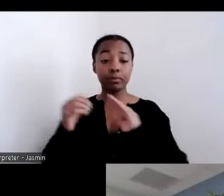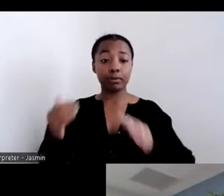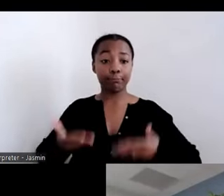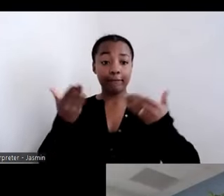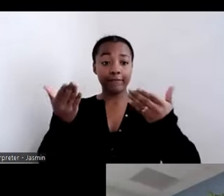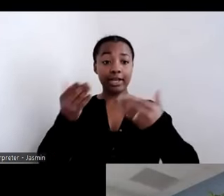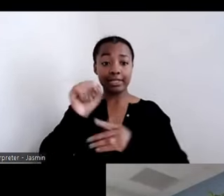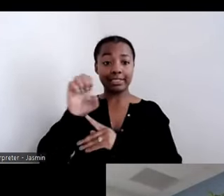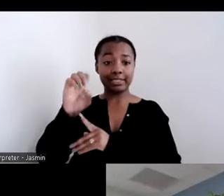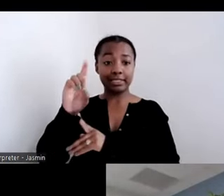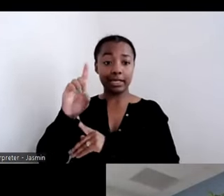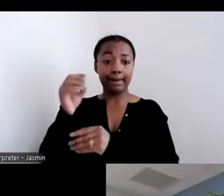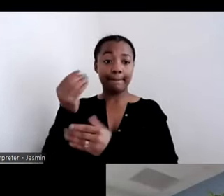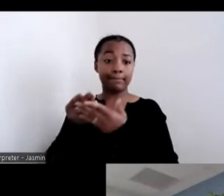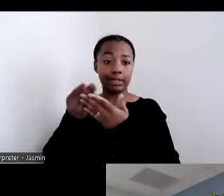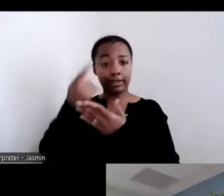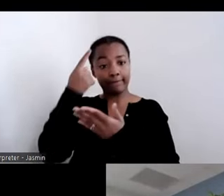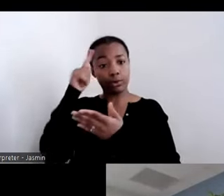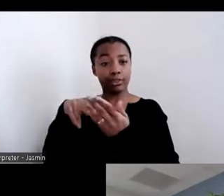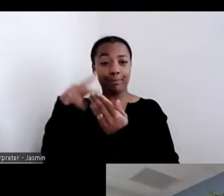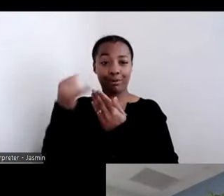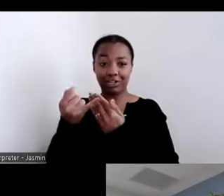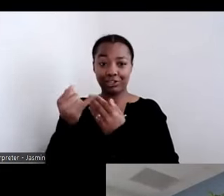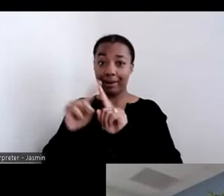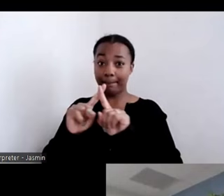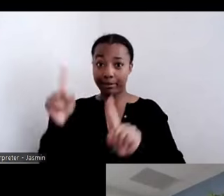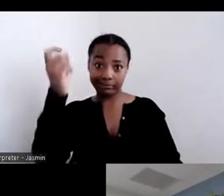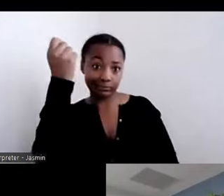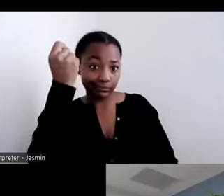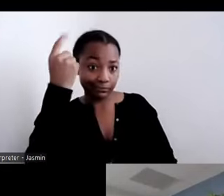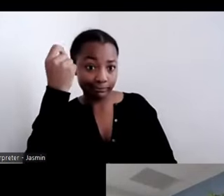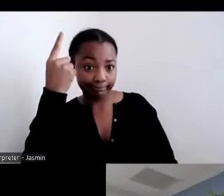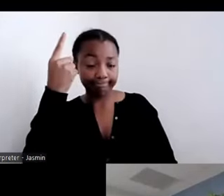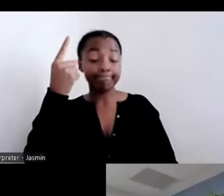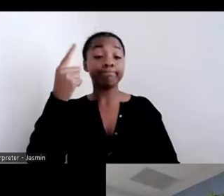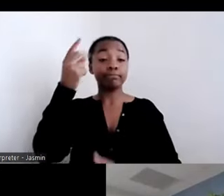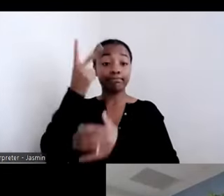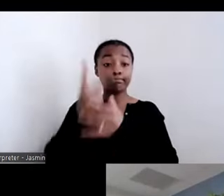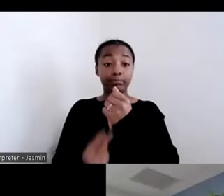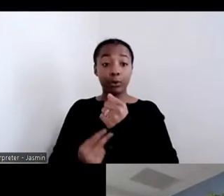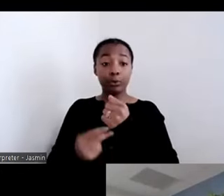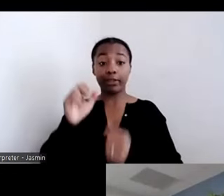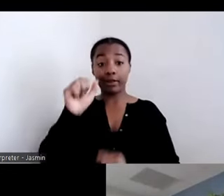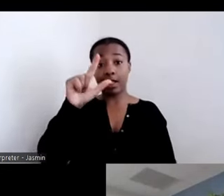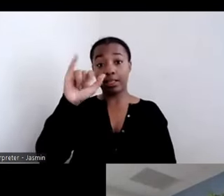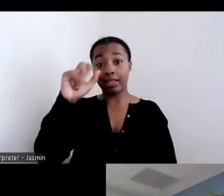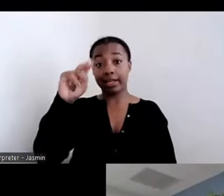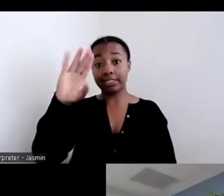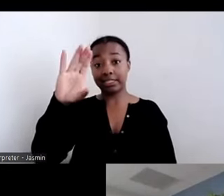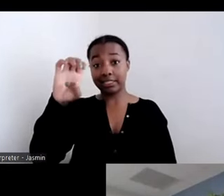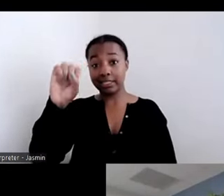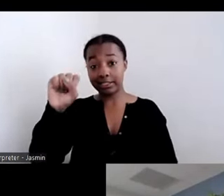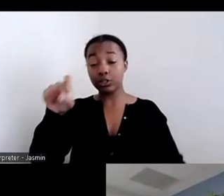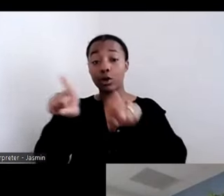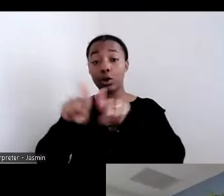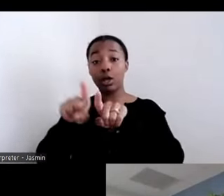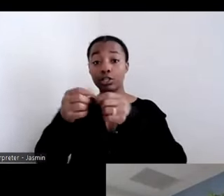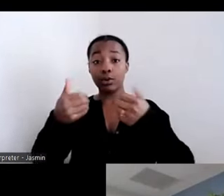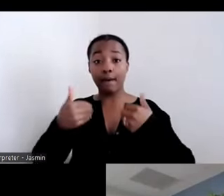project. But make no mistake. Both the alliances have quite a bit of sweat equity in